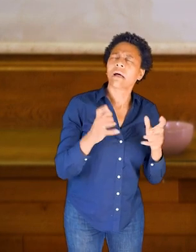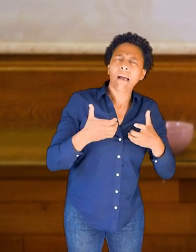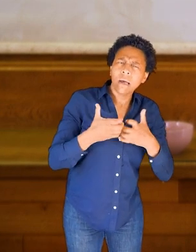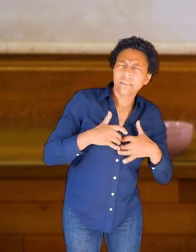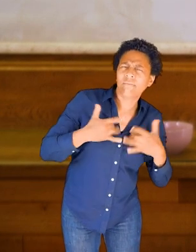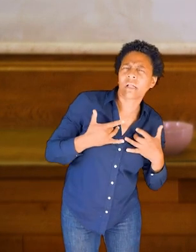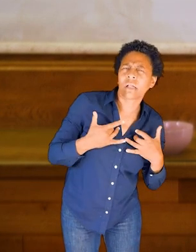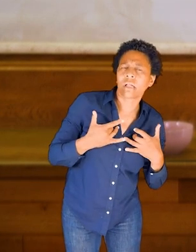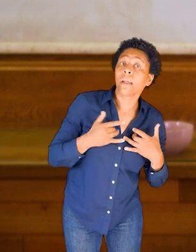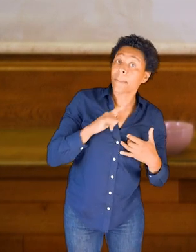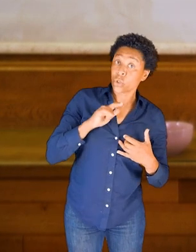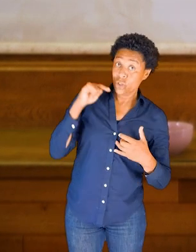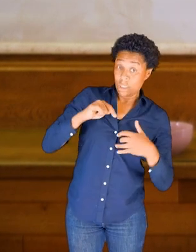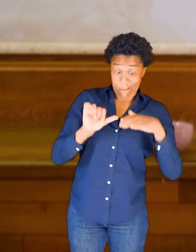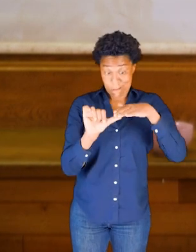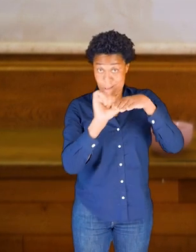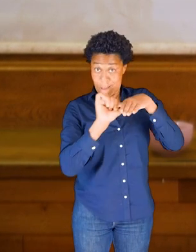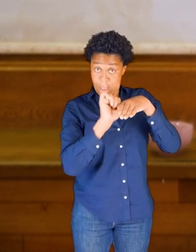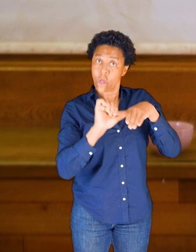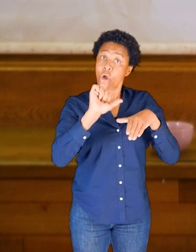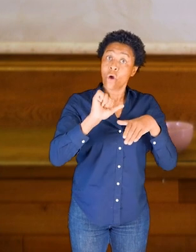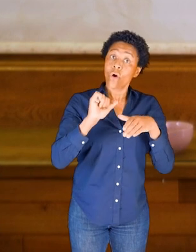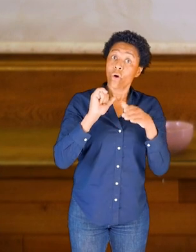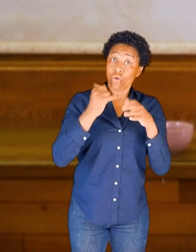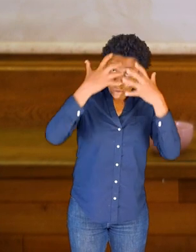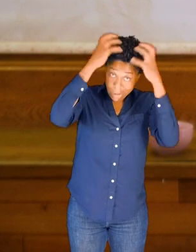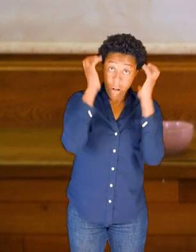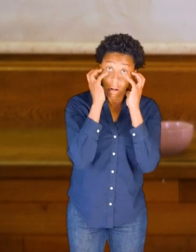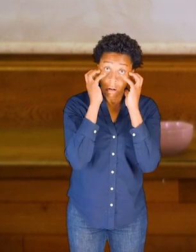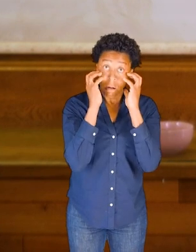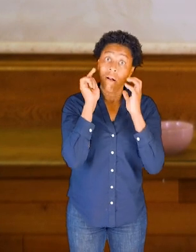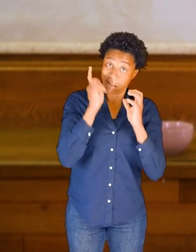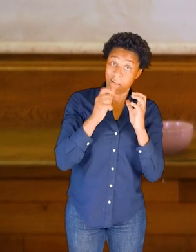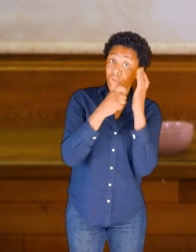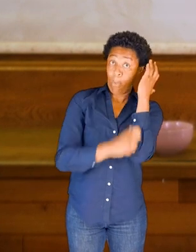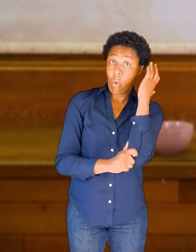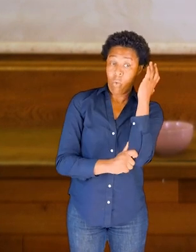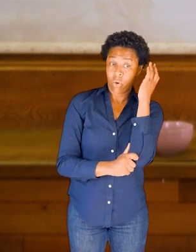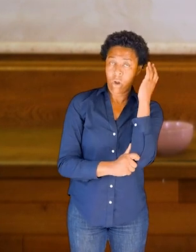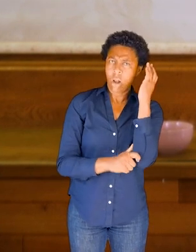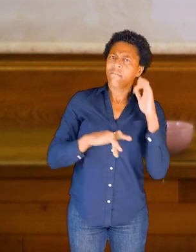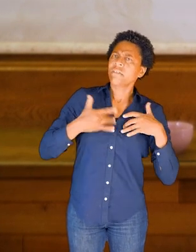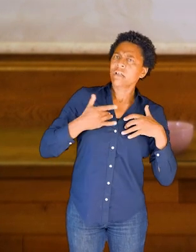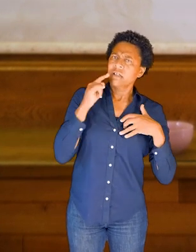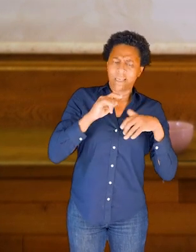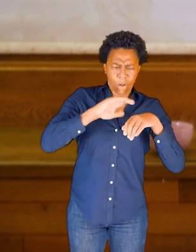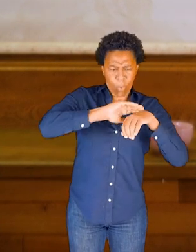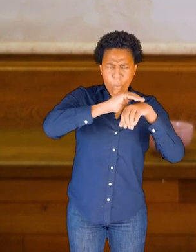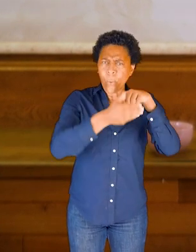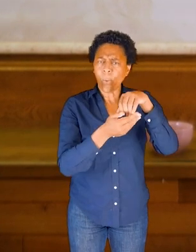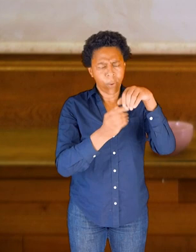inside of the skull and get a sense of that dome shape underneath.